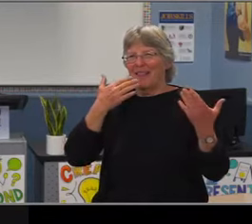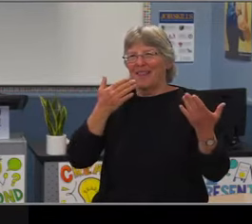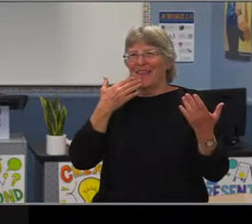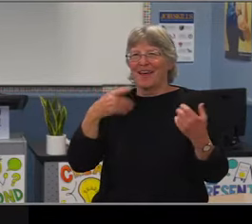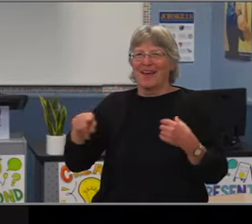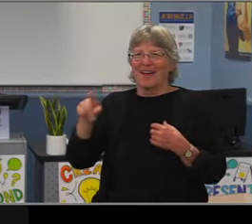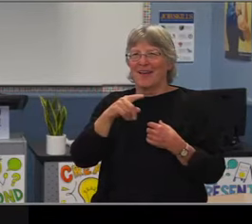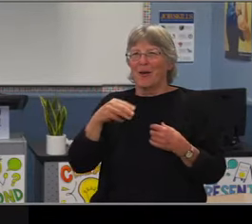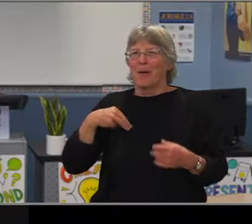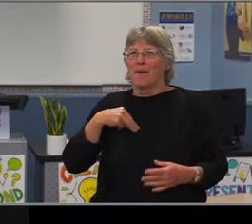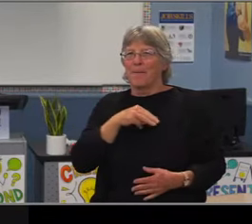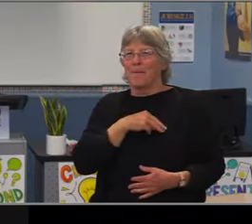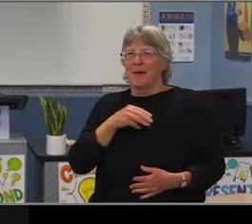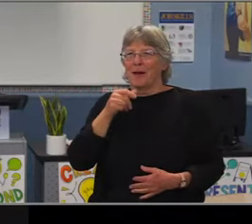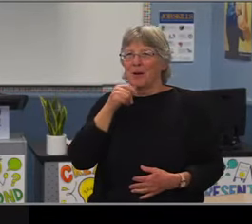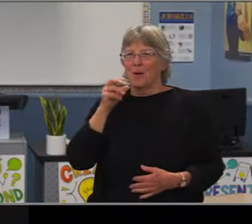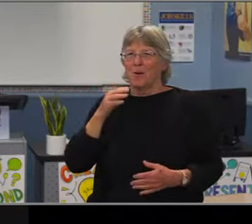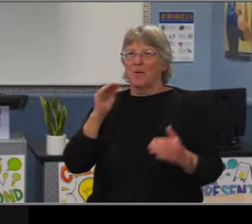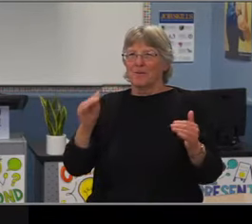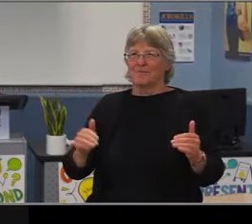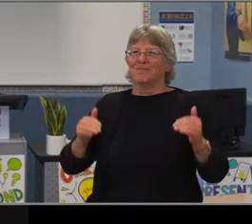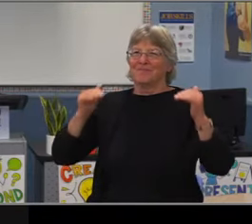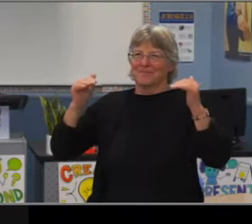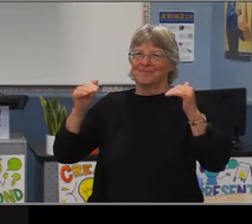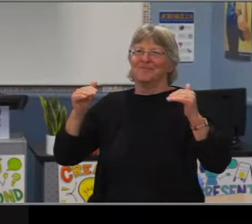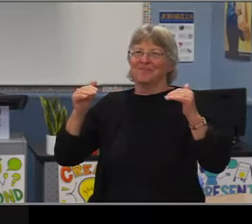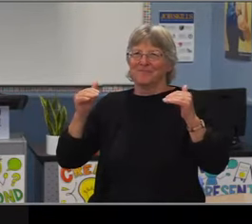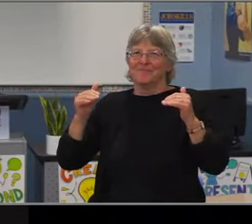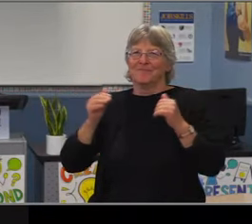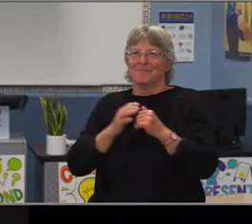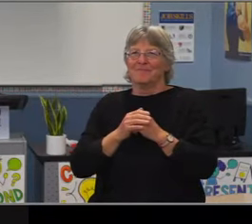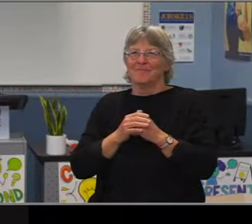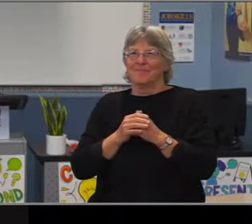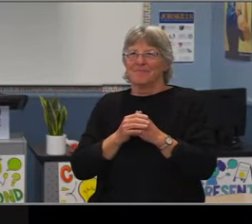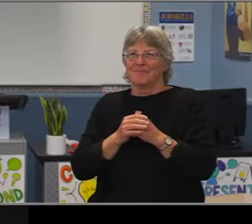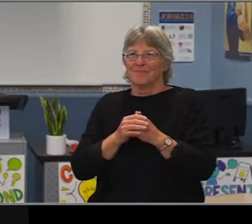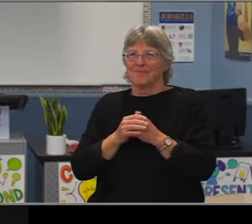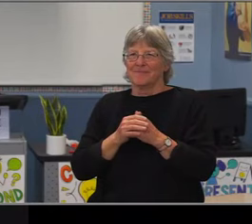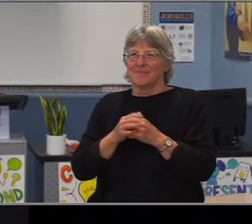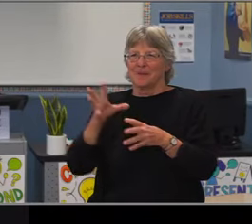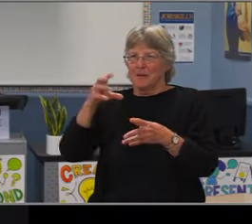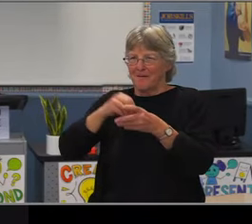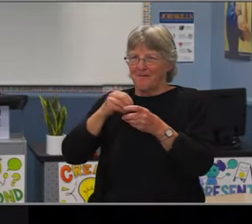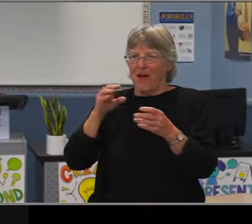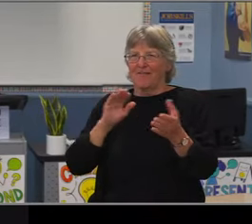the faculty and the entire Claremont graduate university community. It is with great pleasure that I invite you